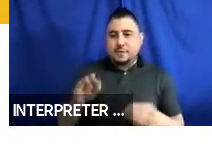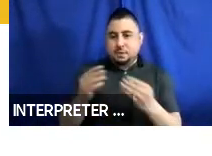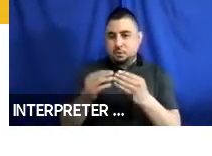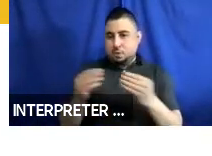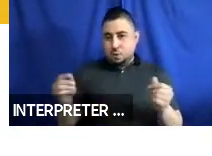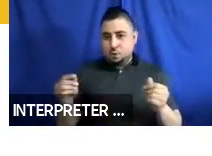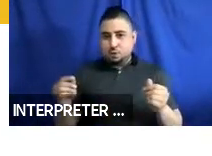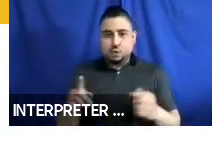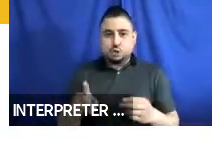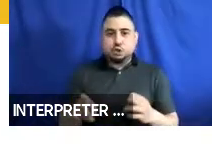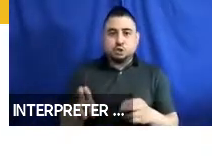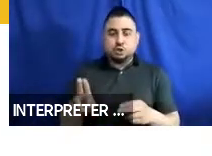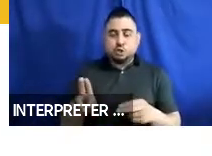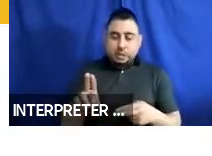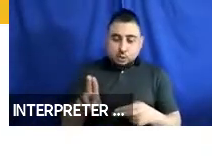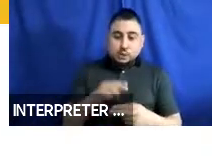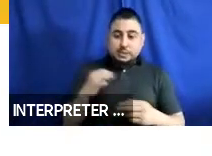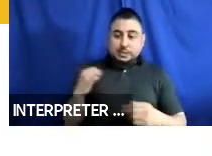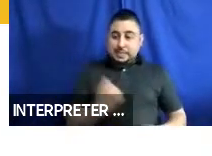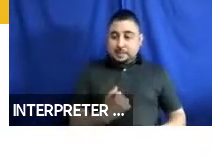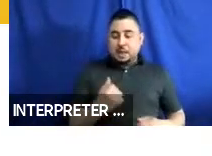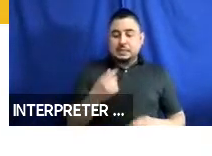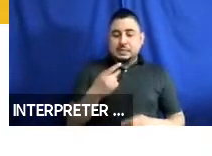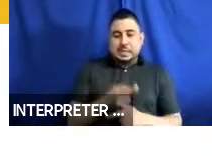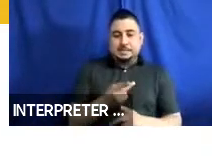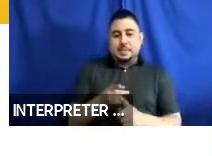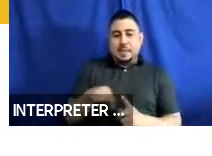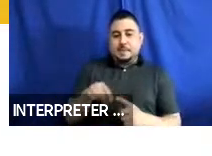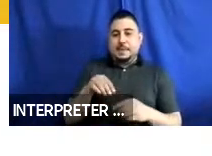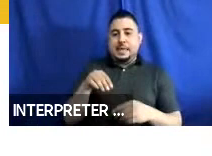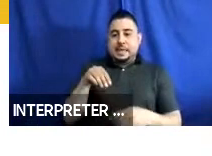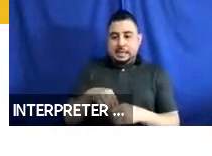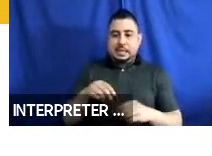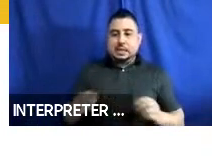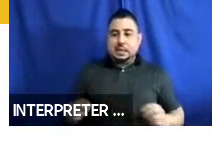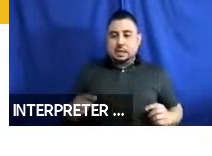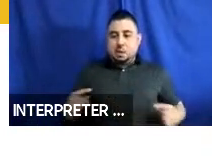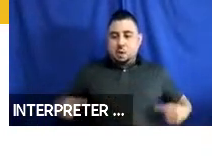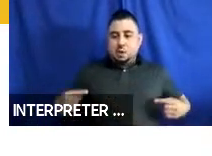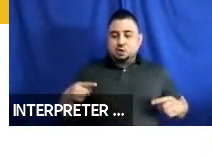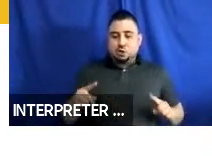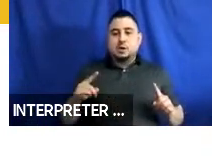just using seatbelts that could keep the occupant in their wheelchair during far-side impacts.